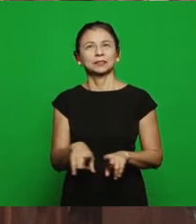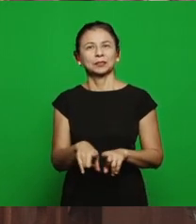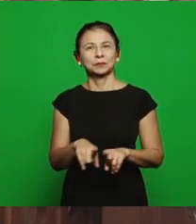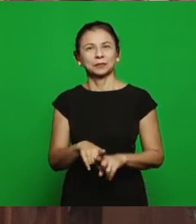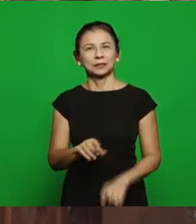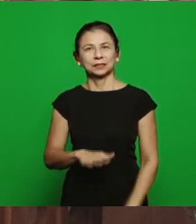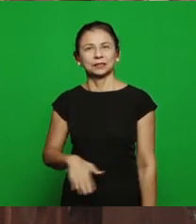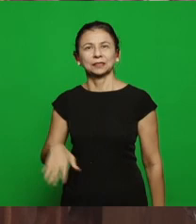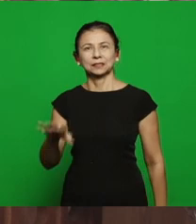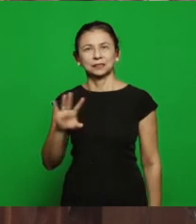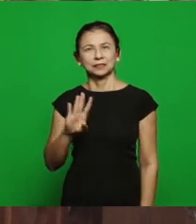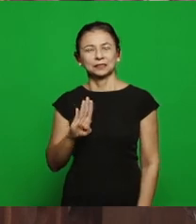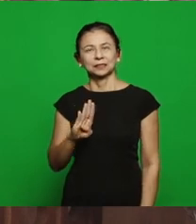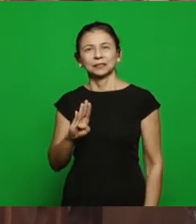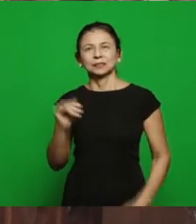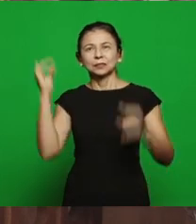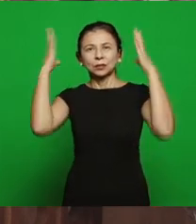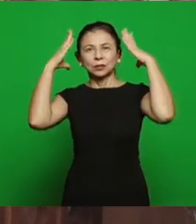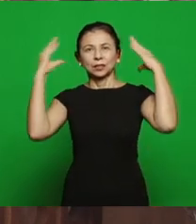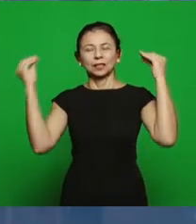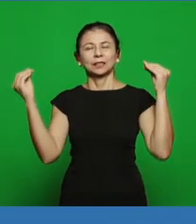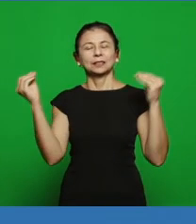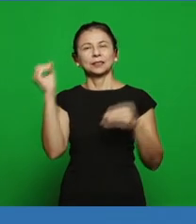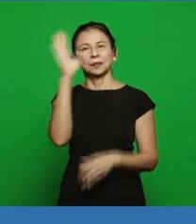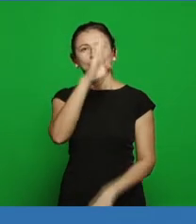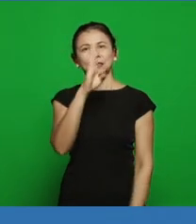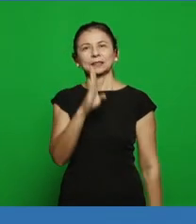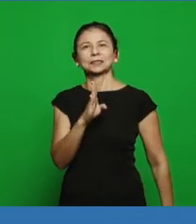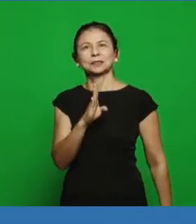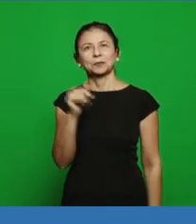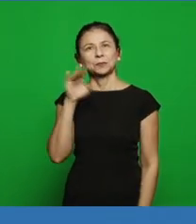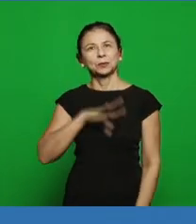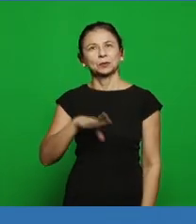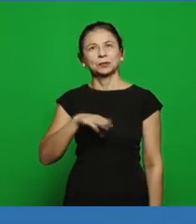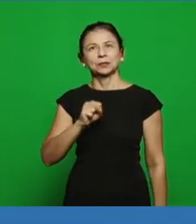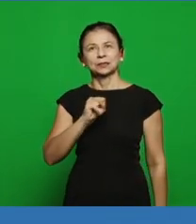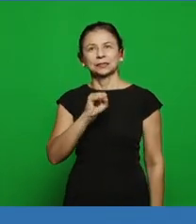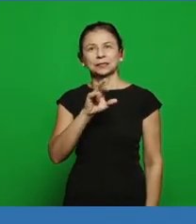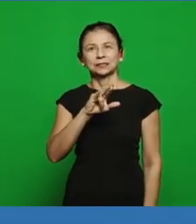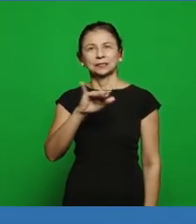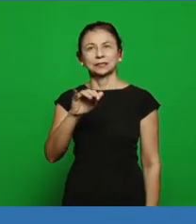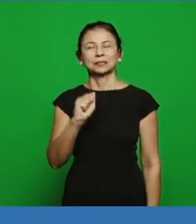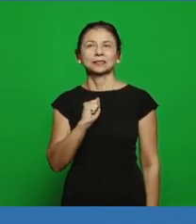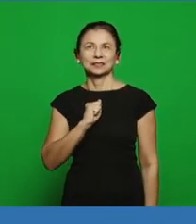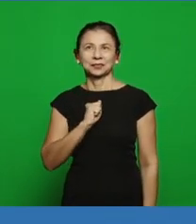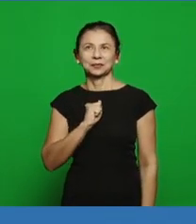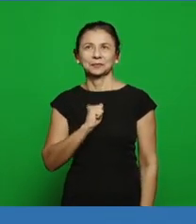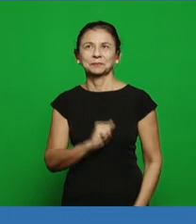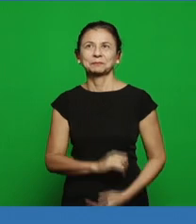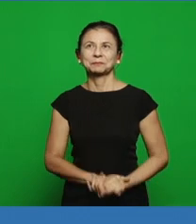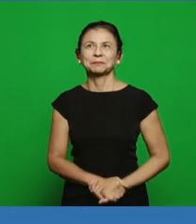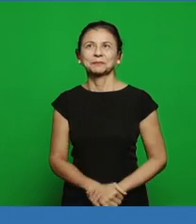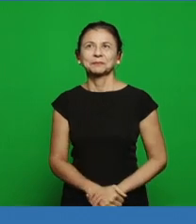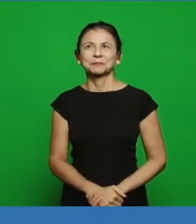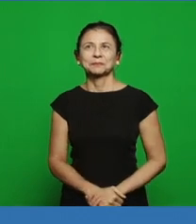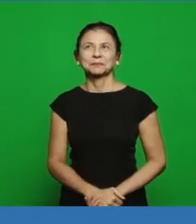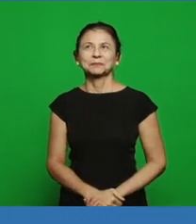Belgium, Holland, Brazil, Portugal and Syria look here, it's in Dutch, the brethren who